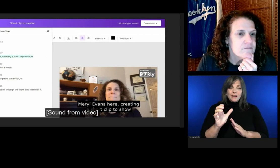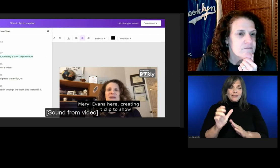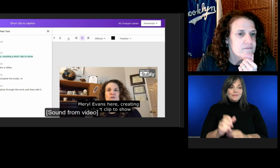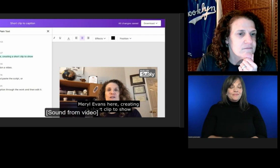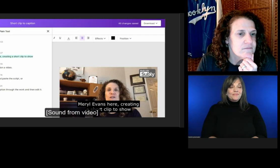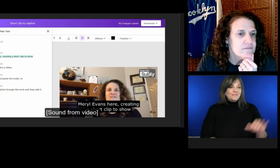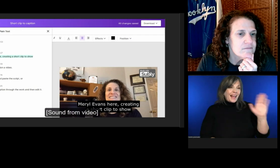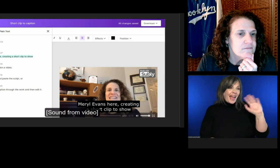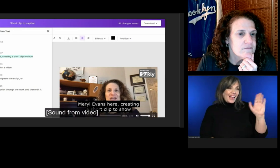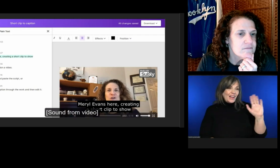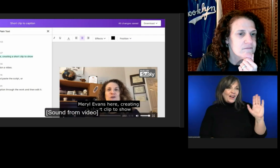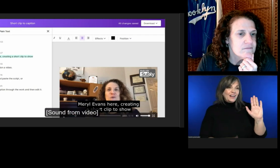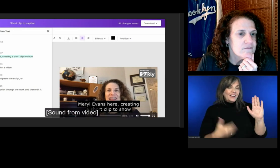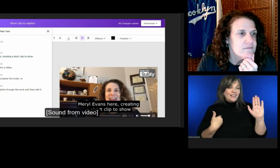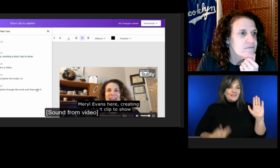Hey, y'all. Meryl Evans here.